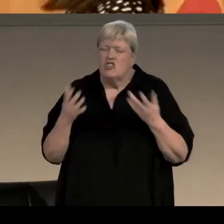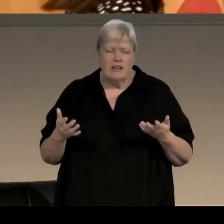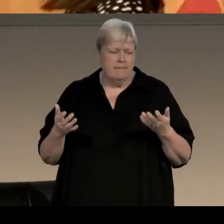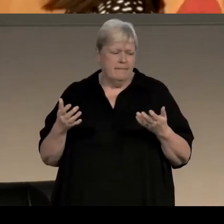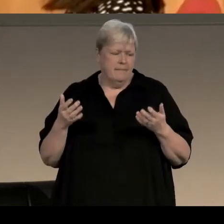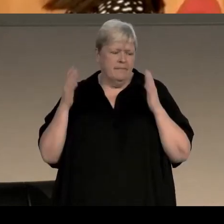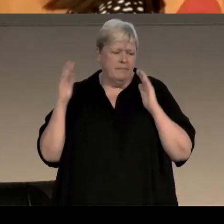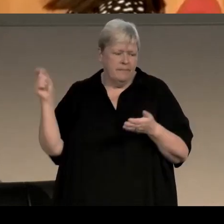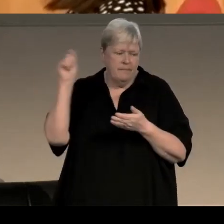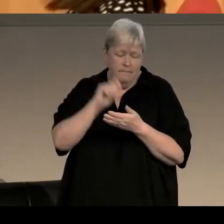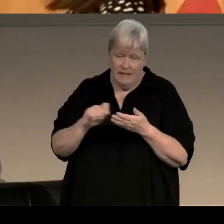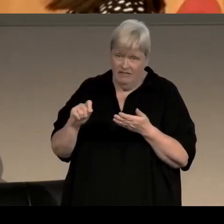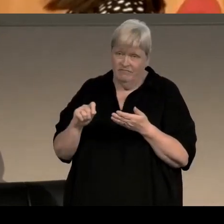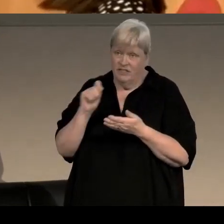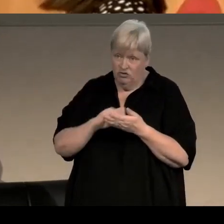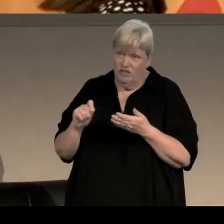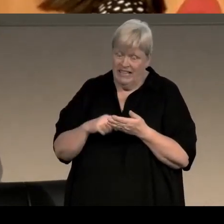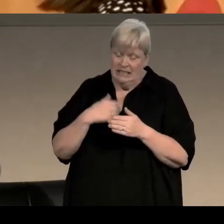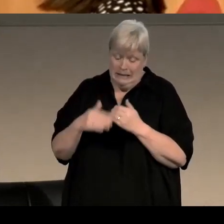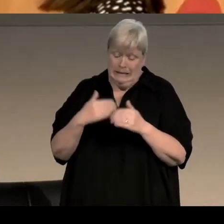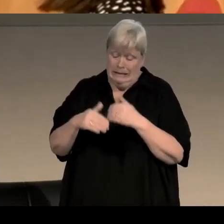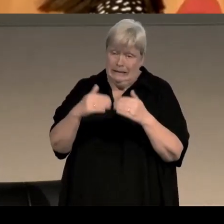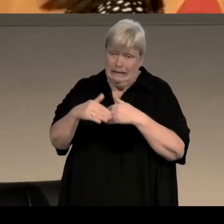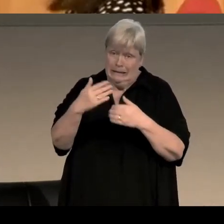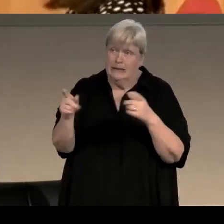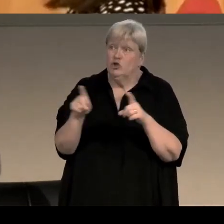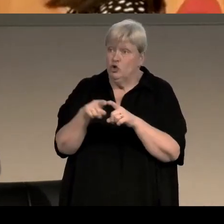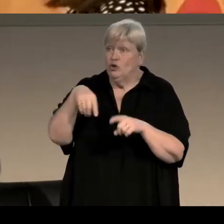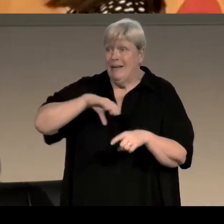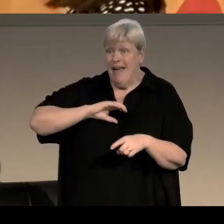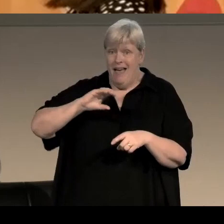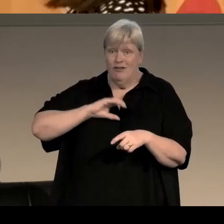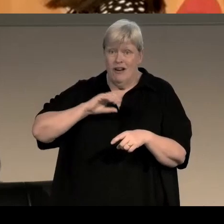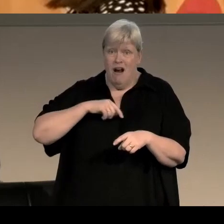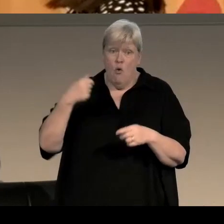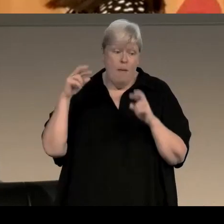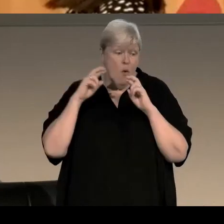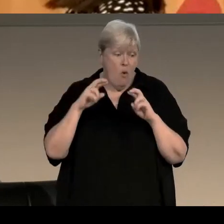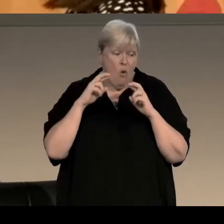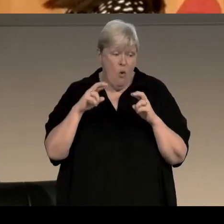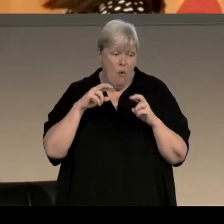to have to write a series of novels with the same character and what I'm hoping is that the 10-year